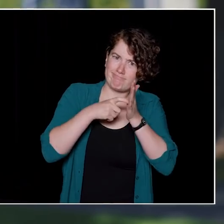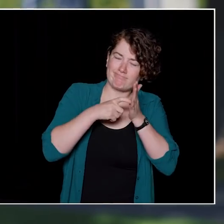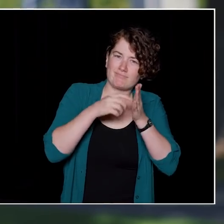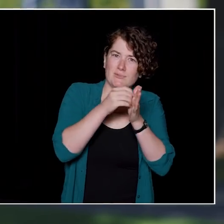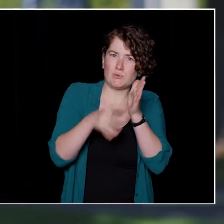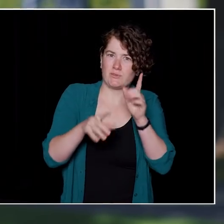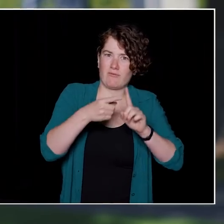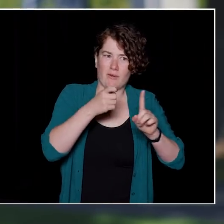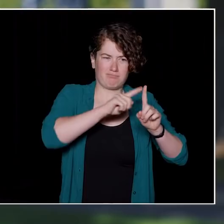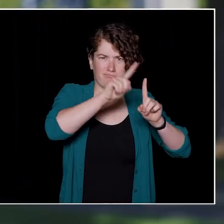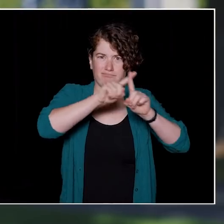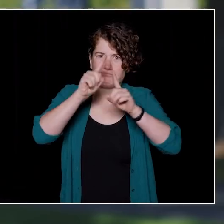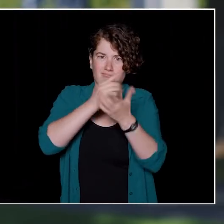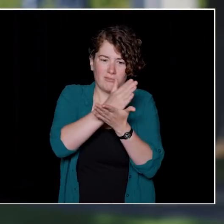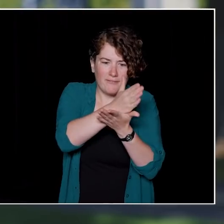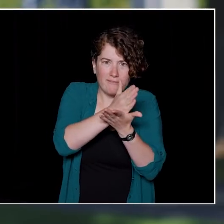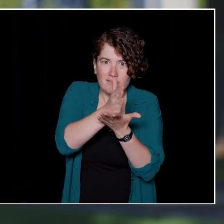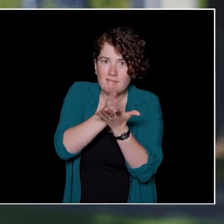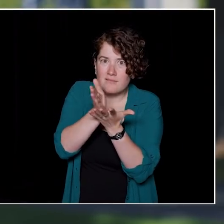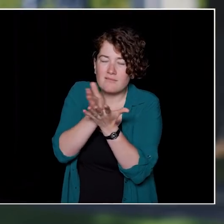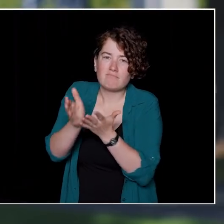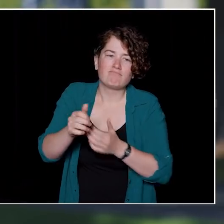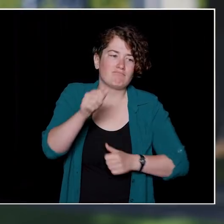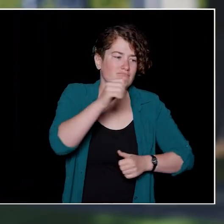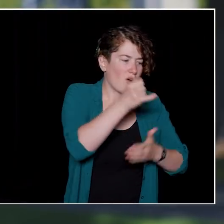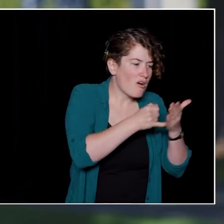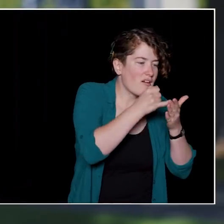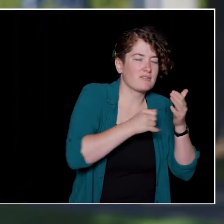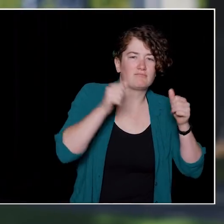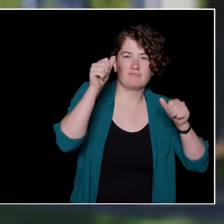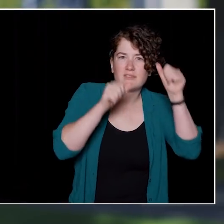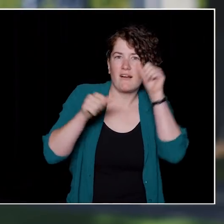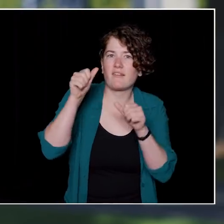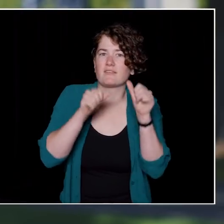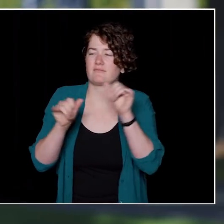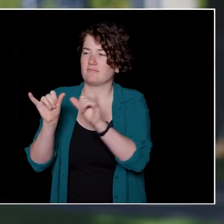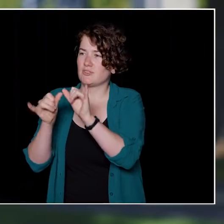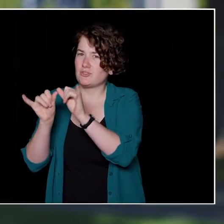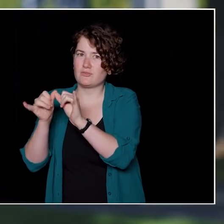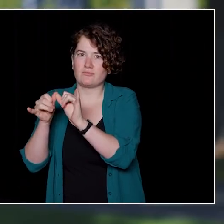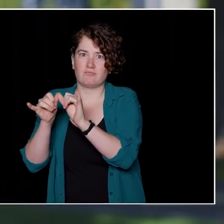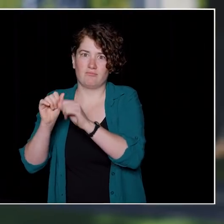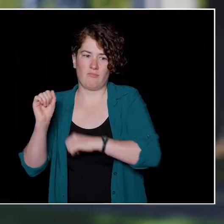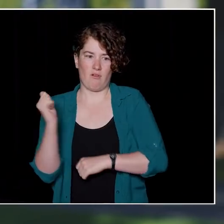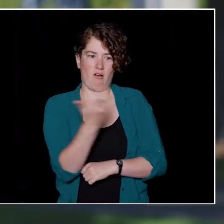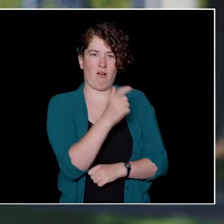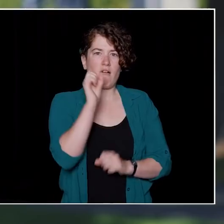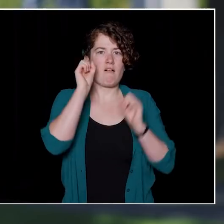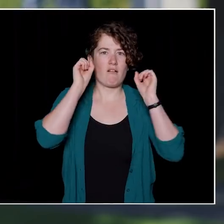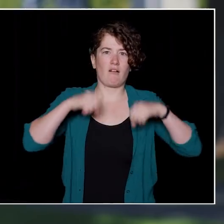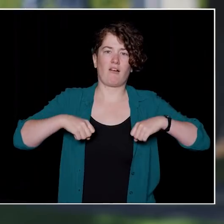and all fields of study in arts, science and engineering, so that all of us can learn about